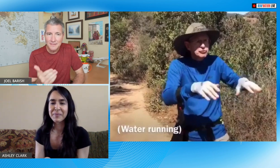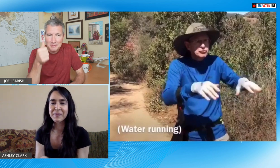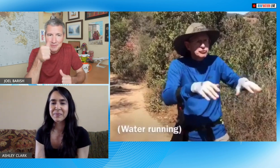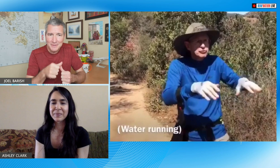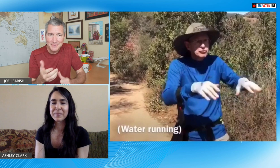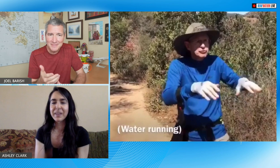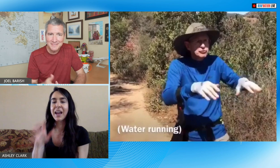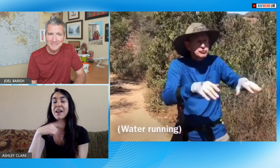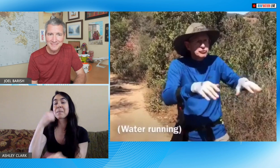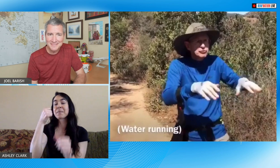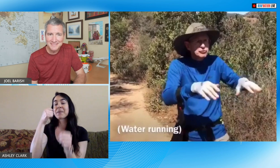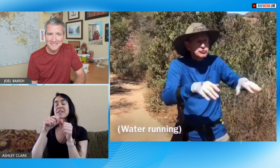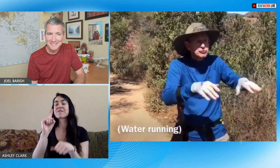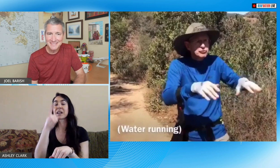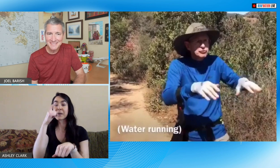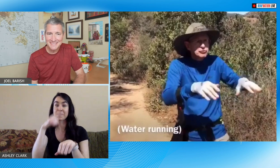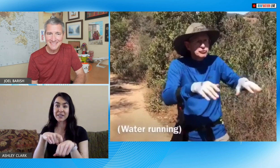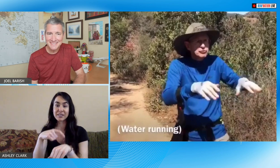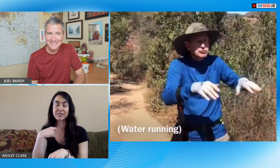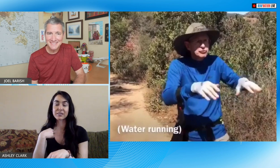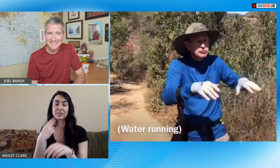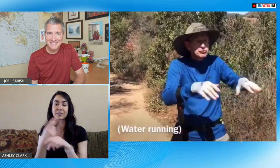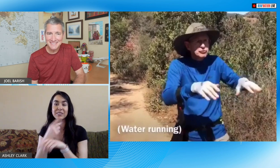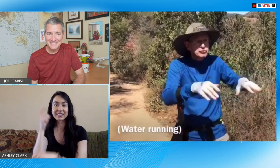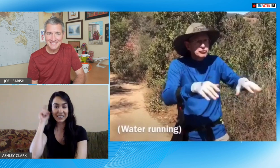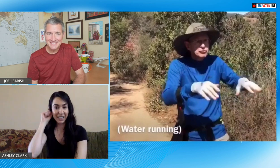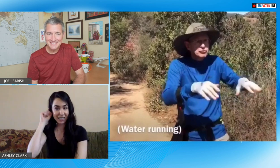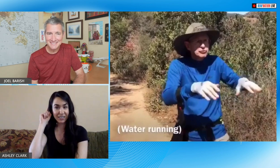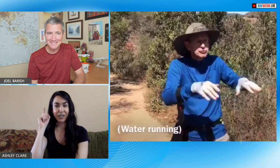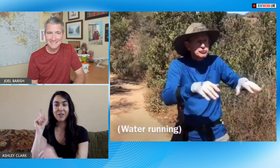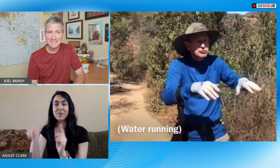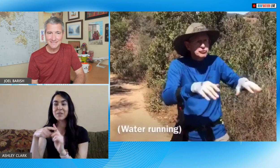interesting boy do you remember I remember the first